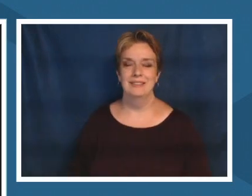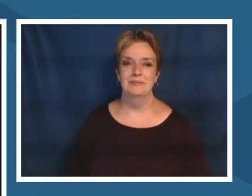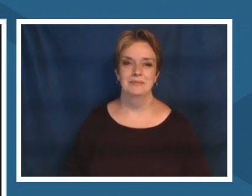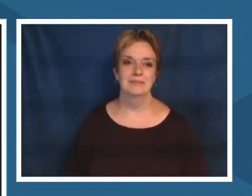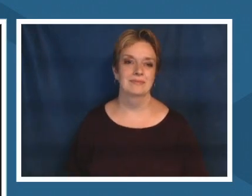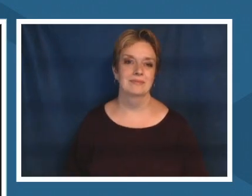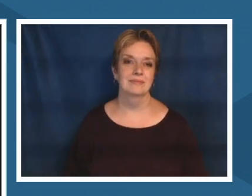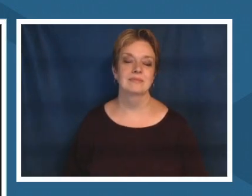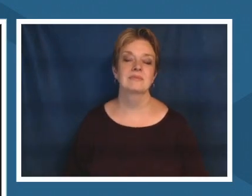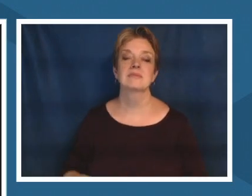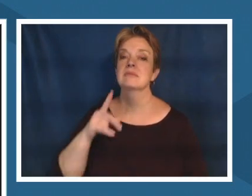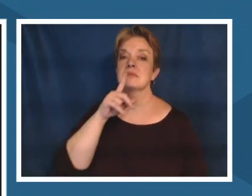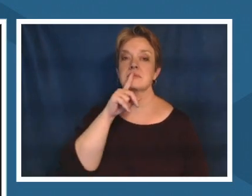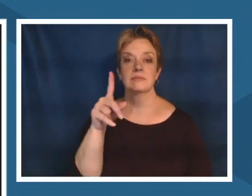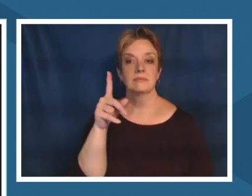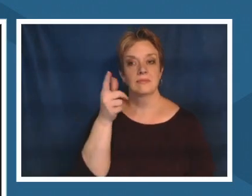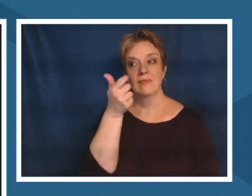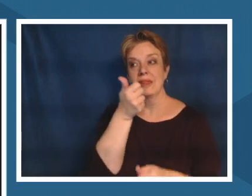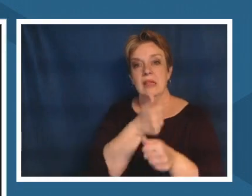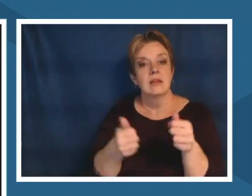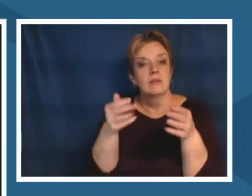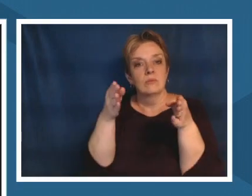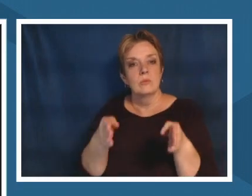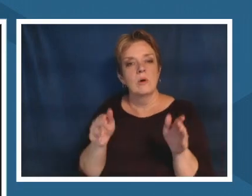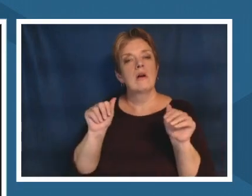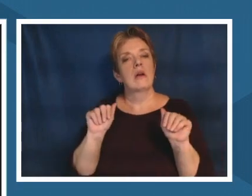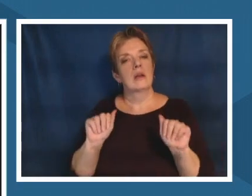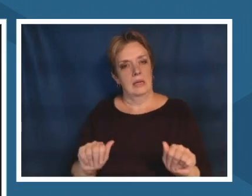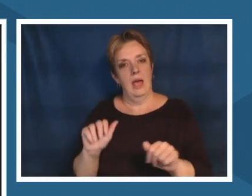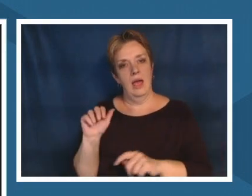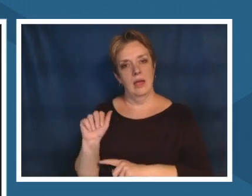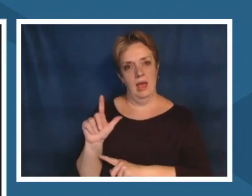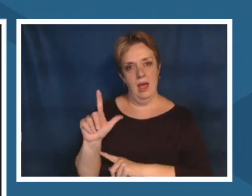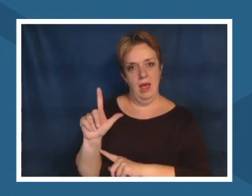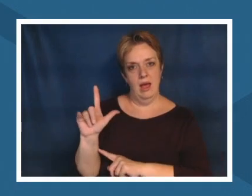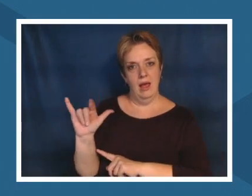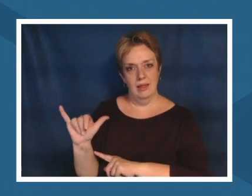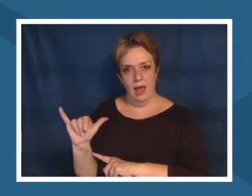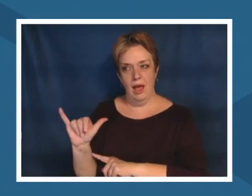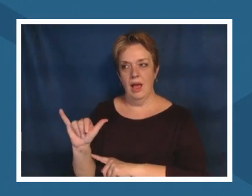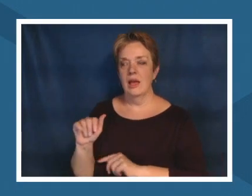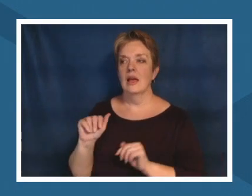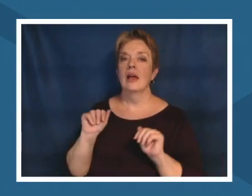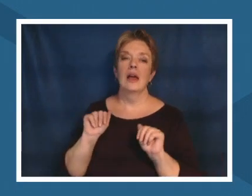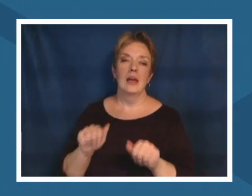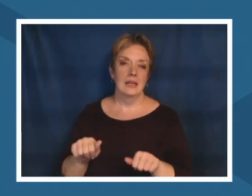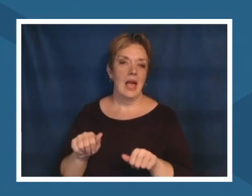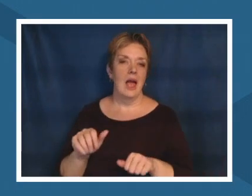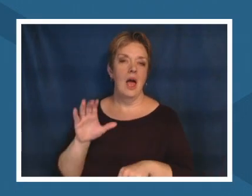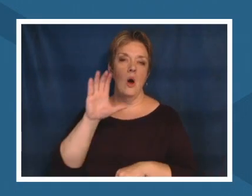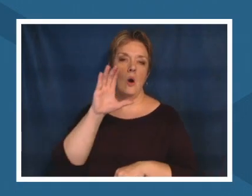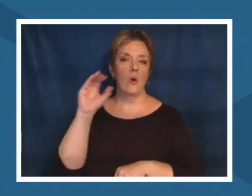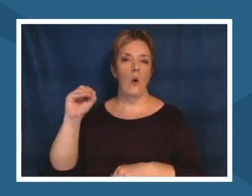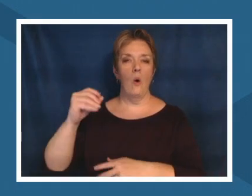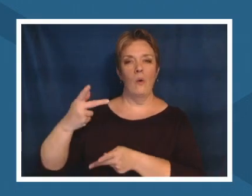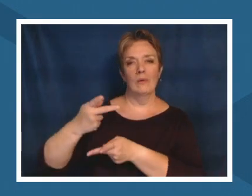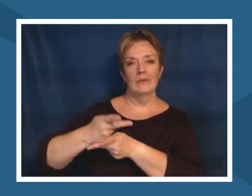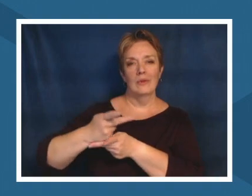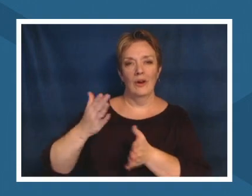a co-caretaker even if you live in the most densely populated urban environment